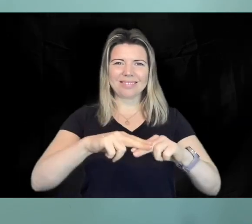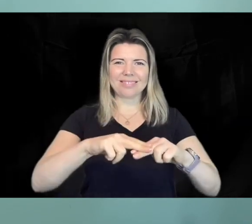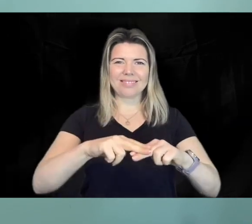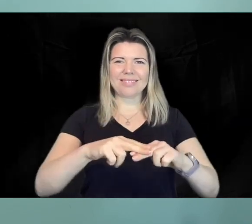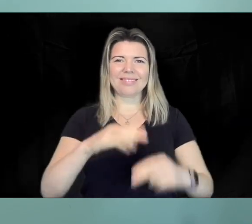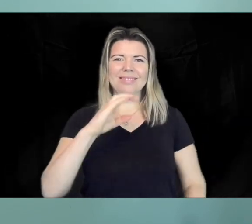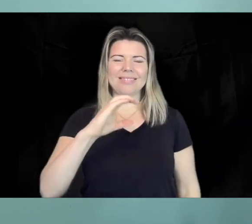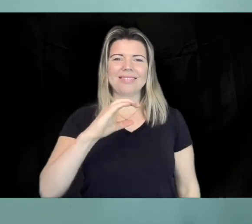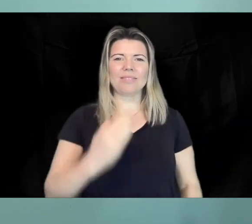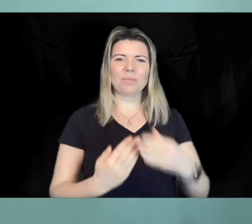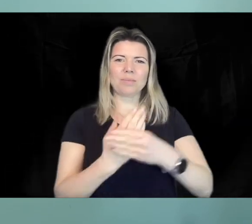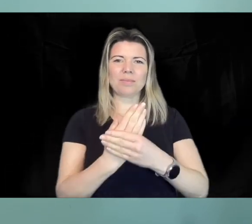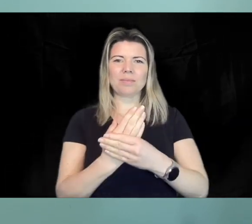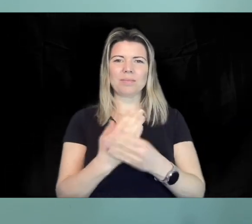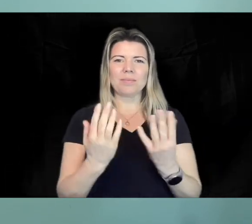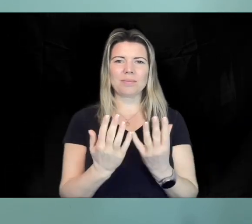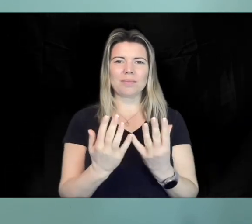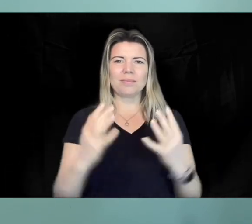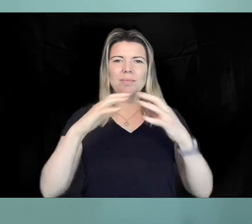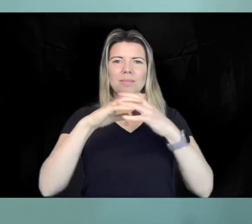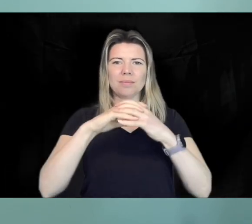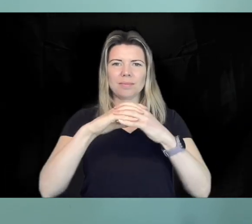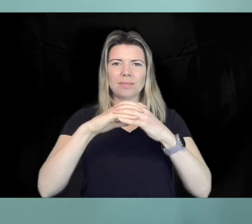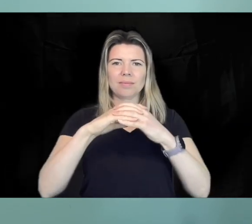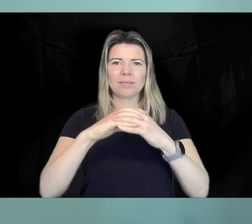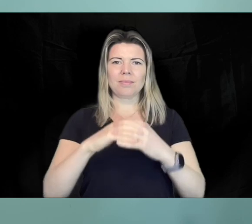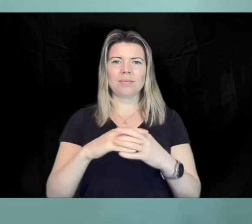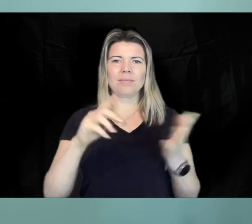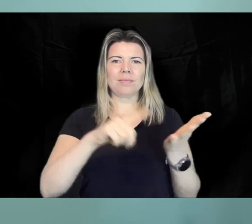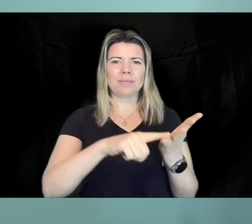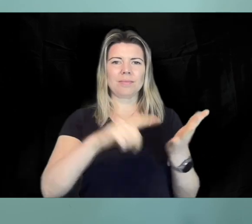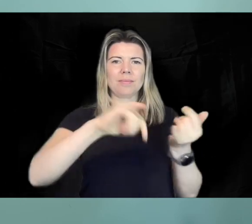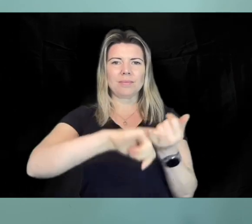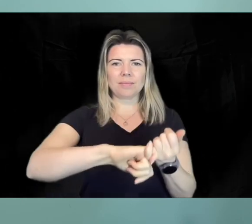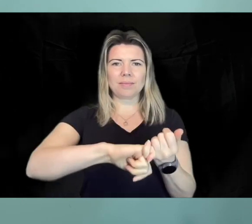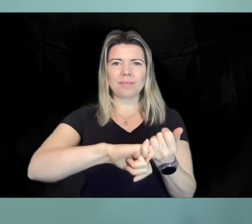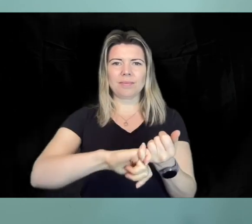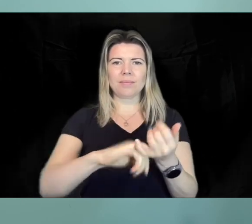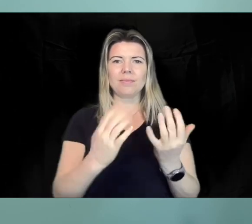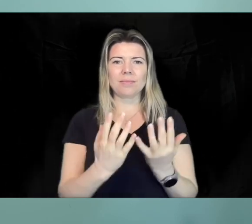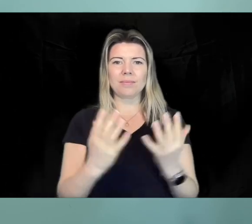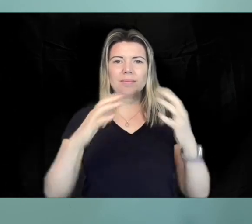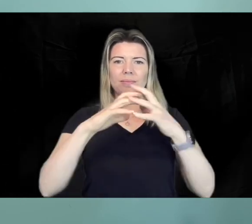to trial some new technology in our mock-up flat at Upper Springland. This technology we